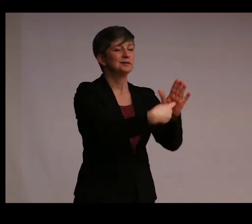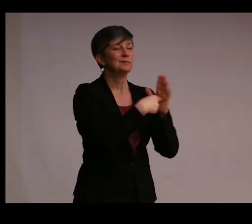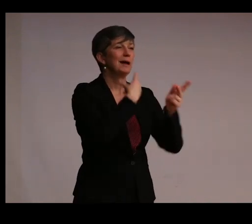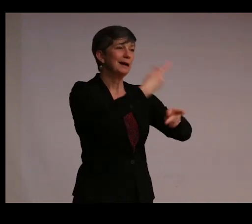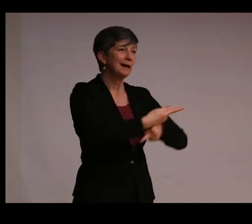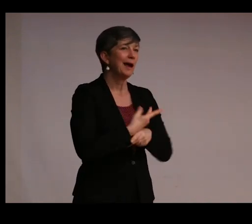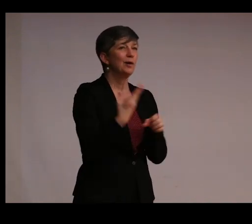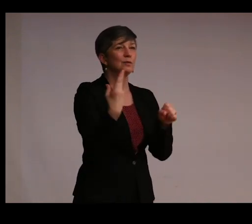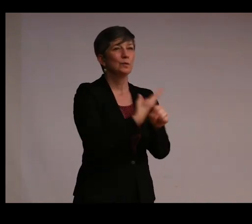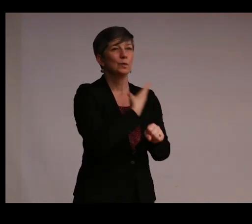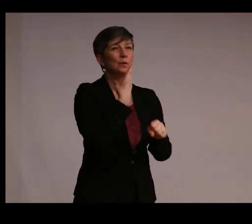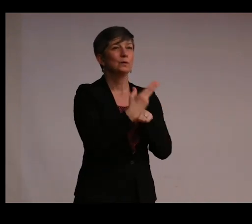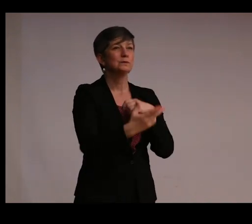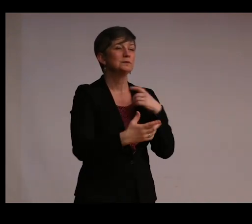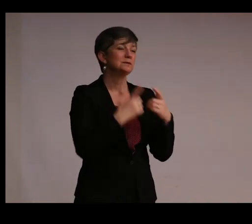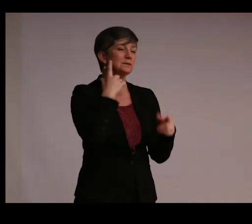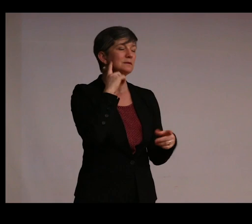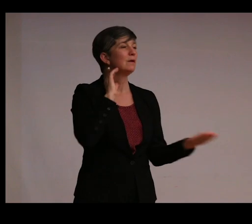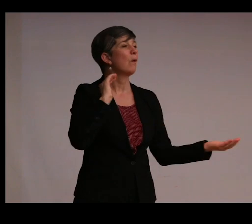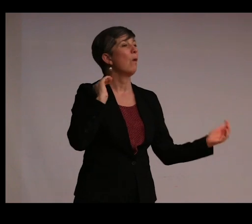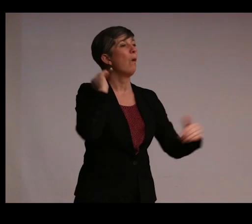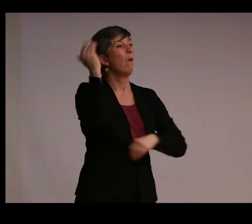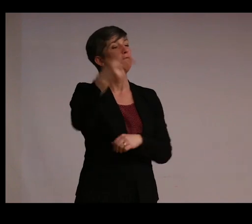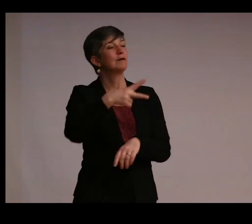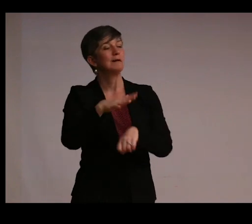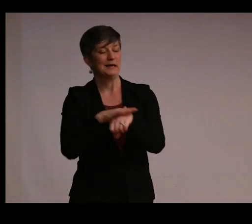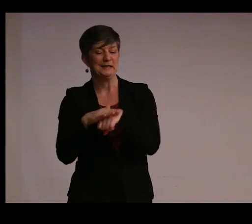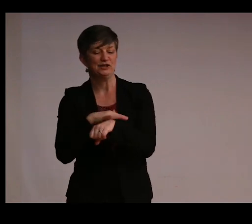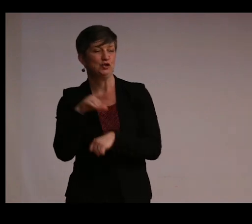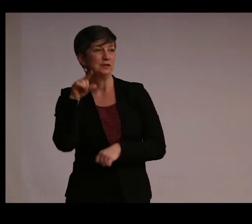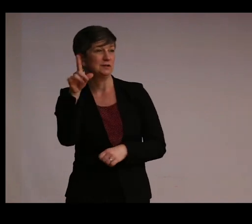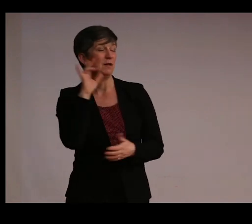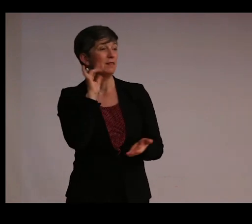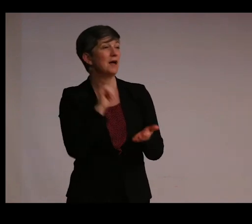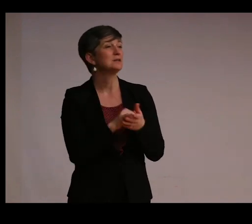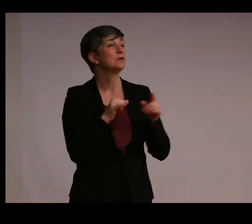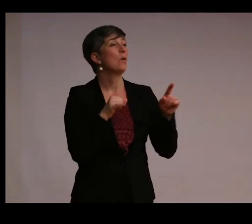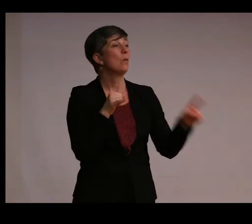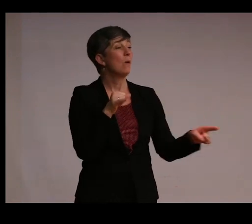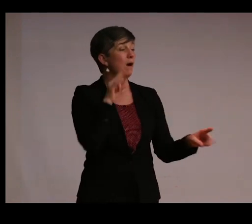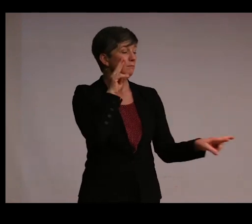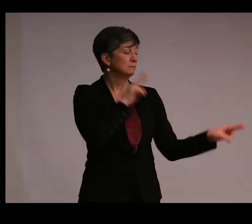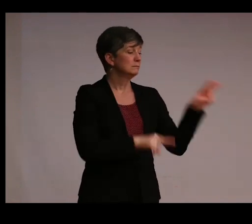and use over indigenous ones. So one aspect of looking at museum stuff